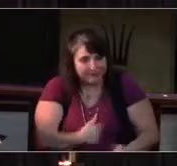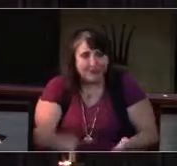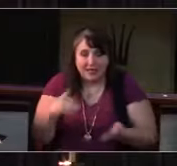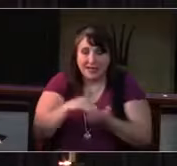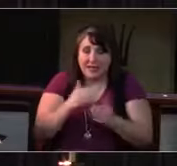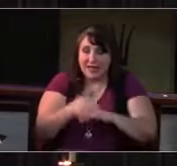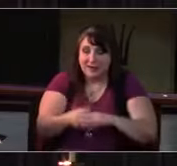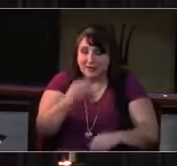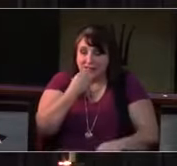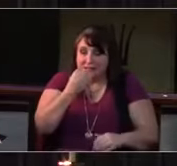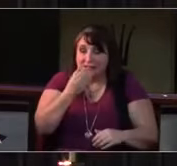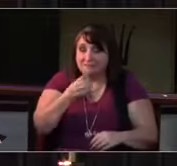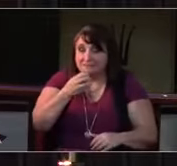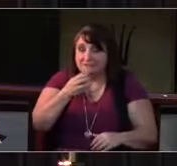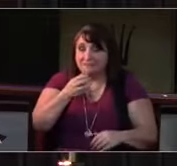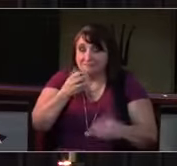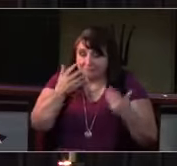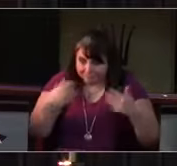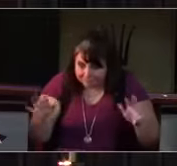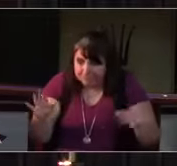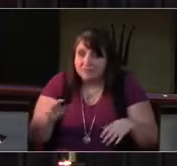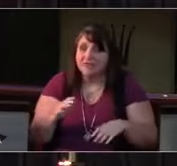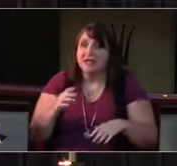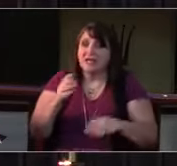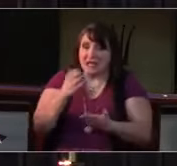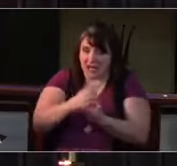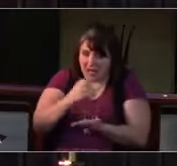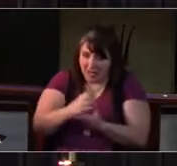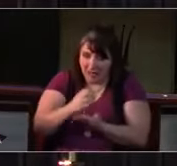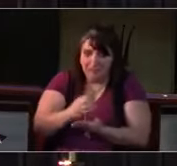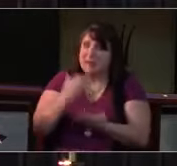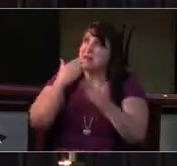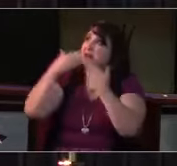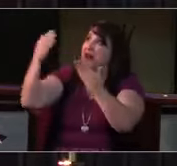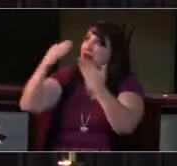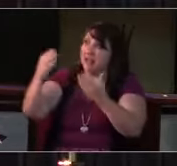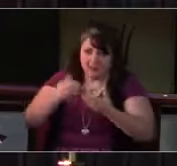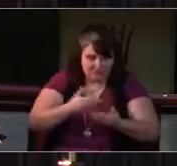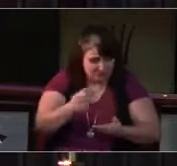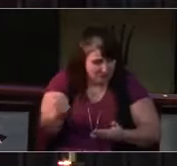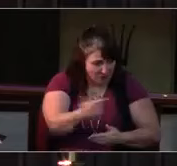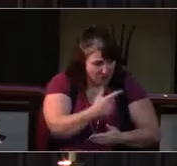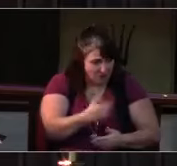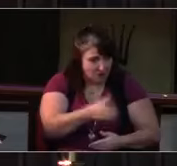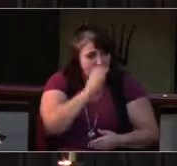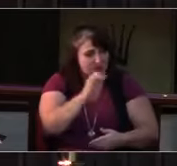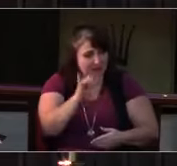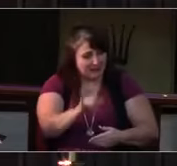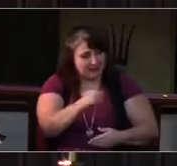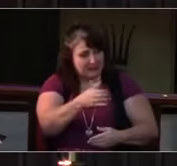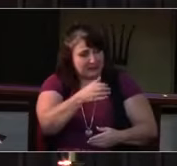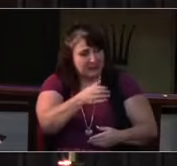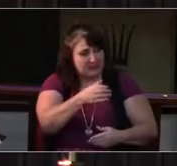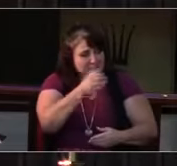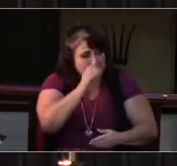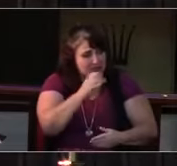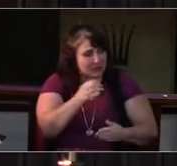Blessed is he who comes in the name of the Lord.